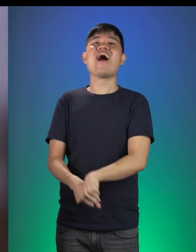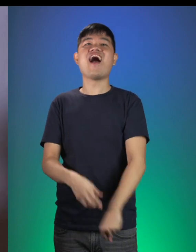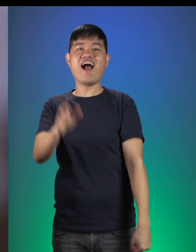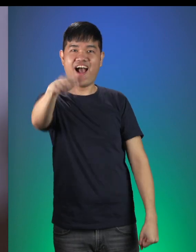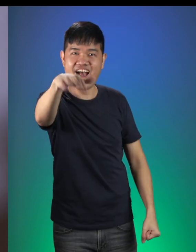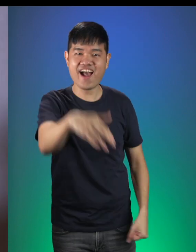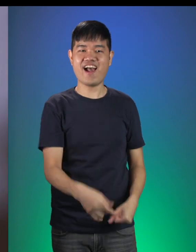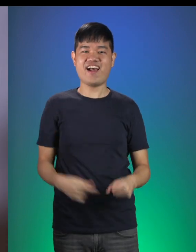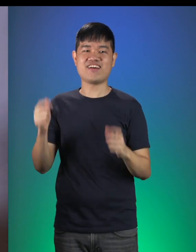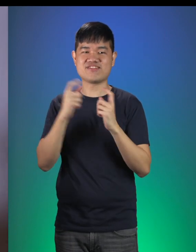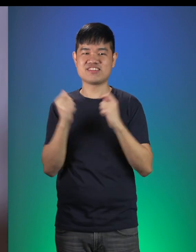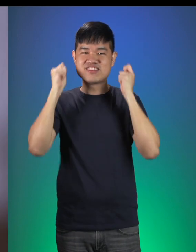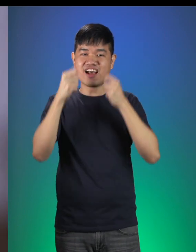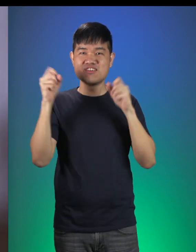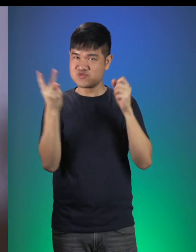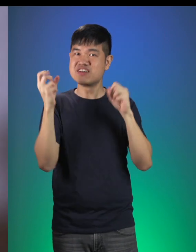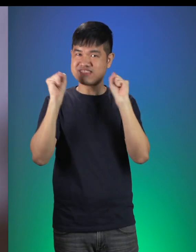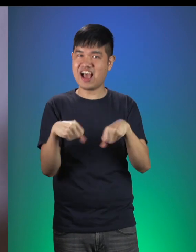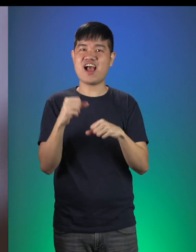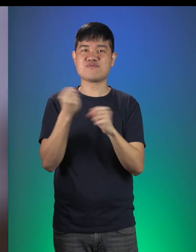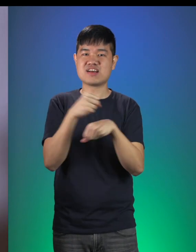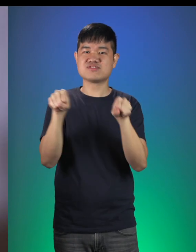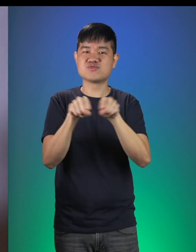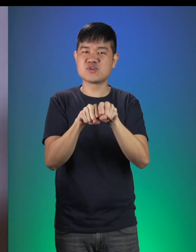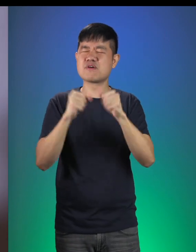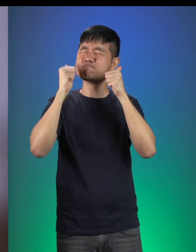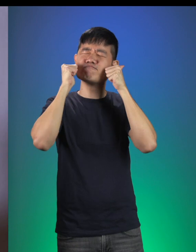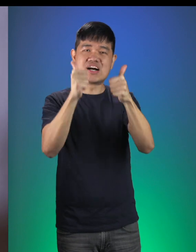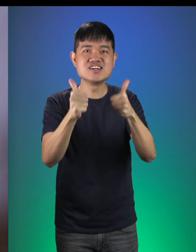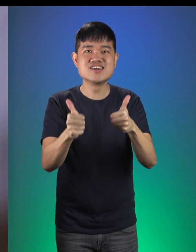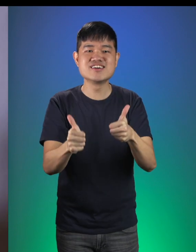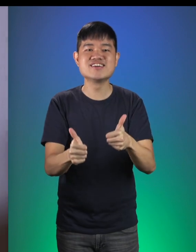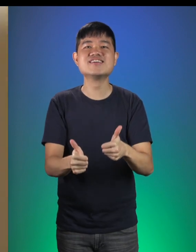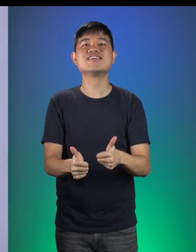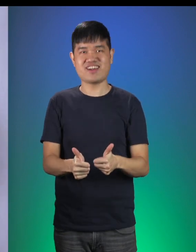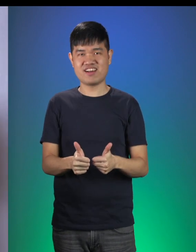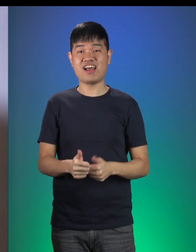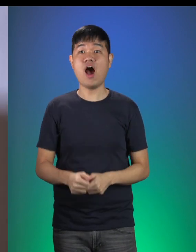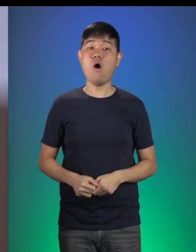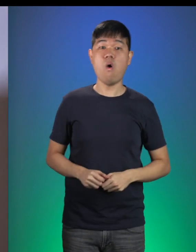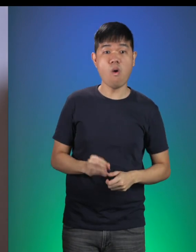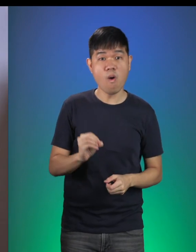Hey Little Red, these two elves makes the most amazing shoes. Little Red: Oh my!